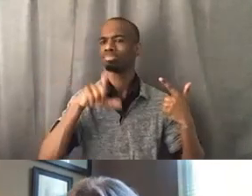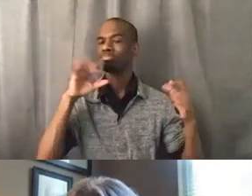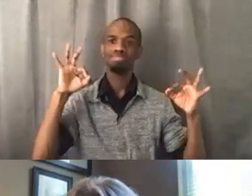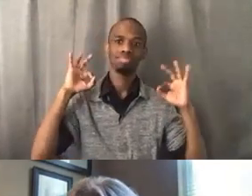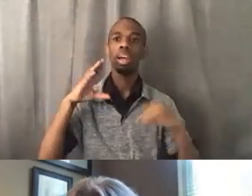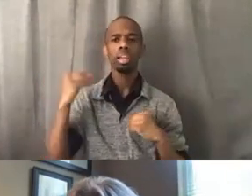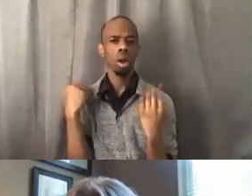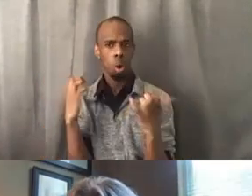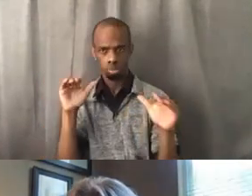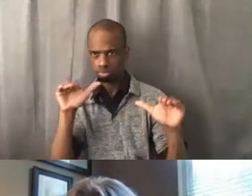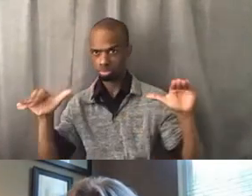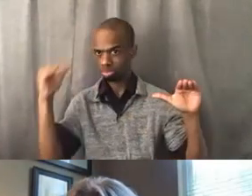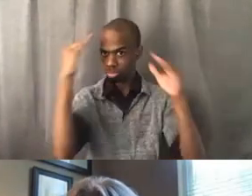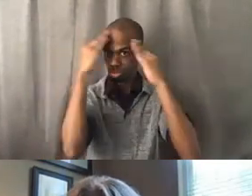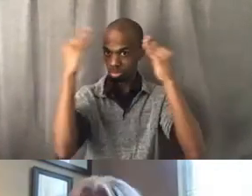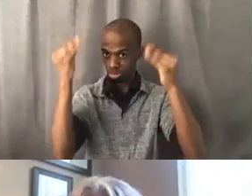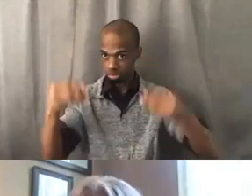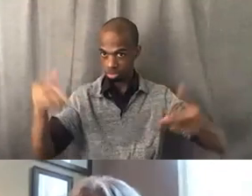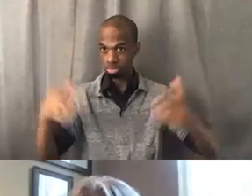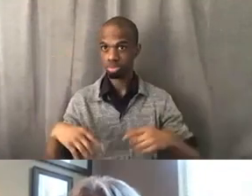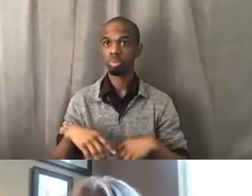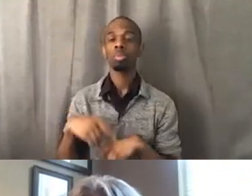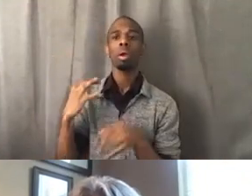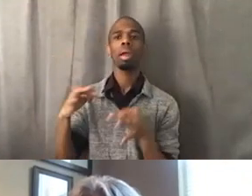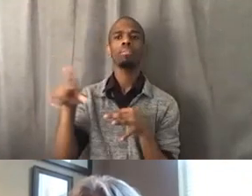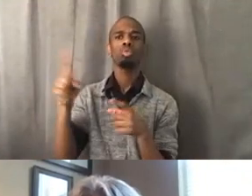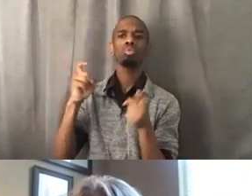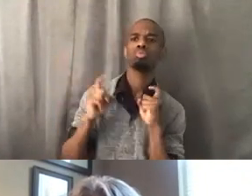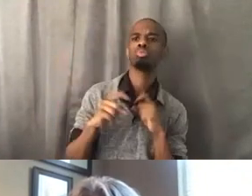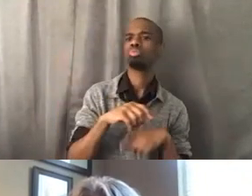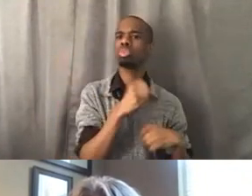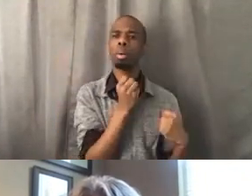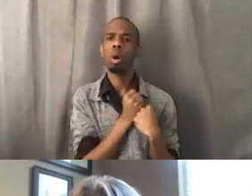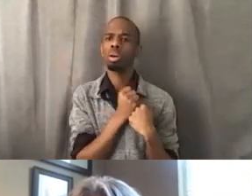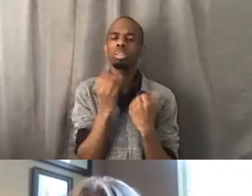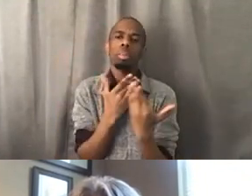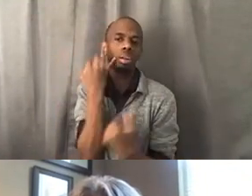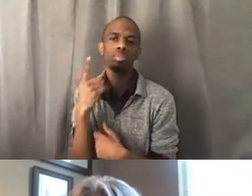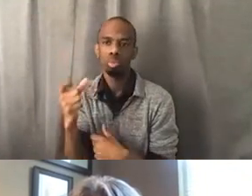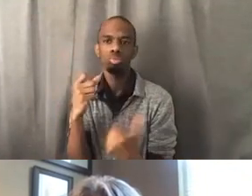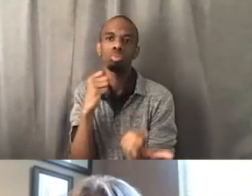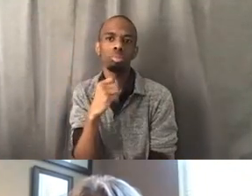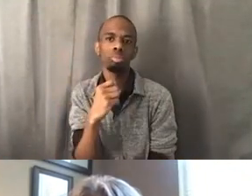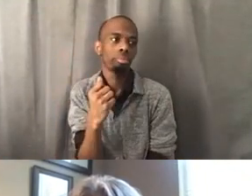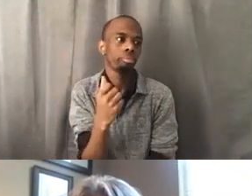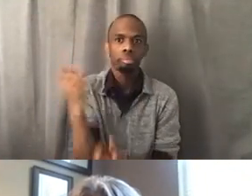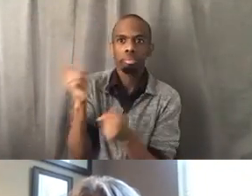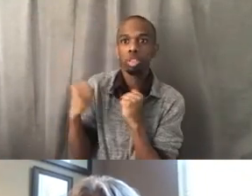that for those of you who contributed, whether you did or not, doesn't matter, but everything that we've created